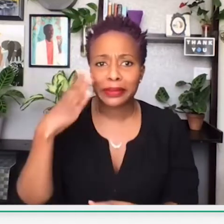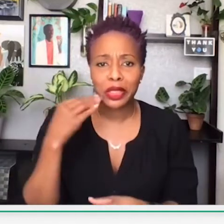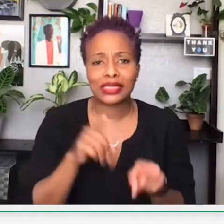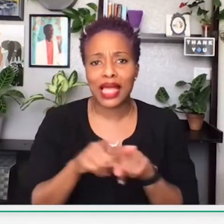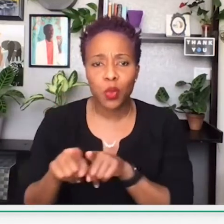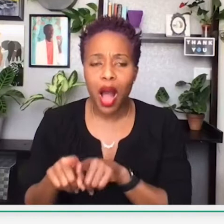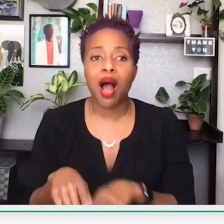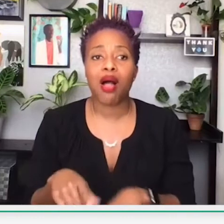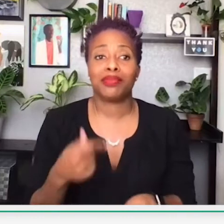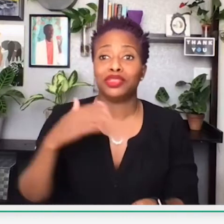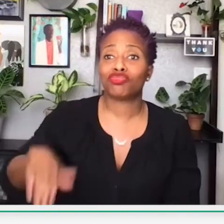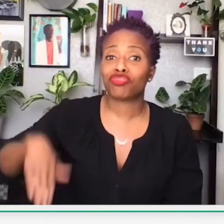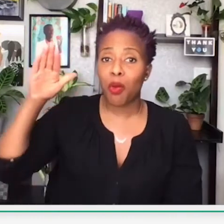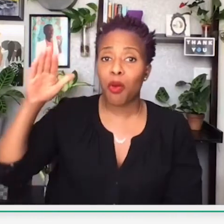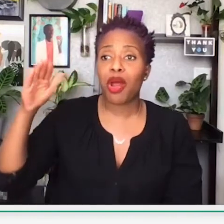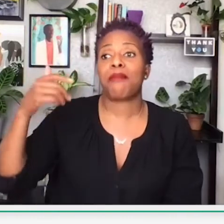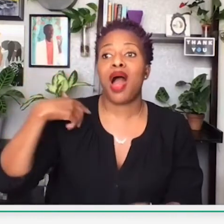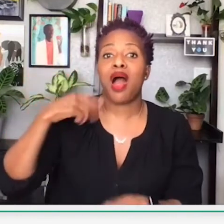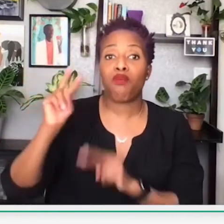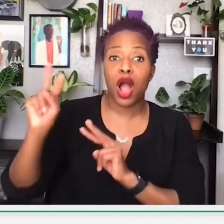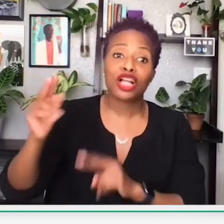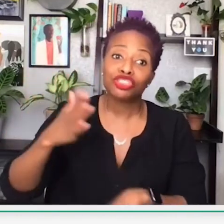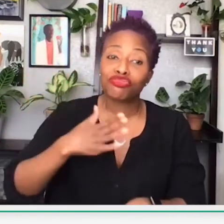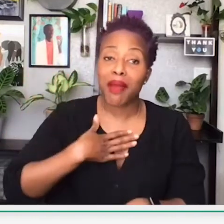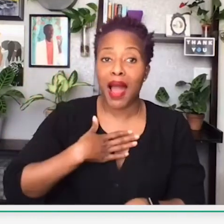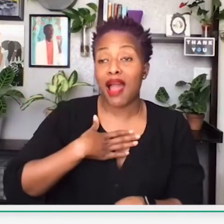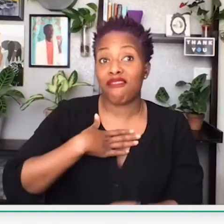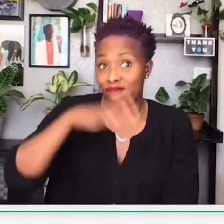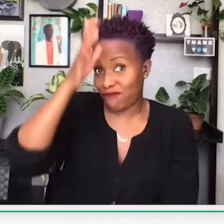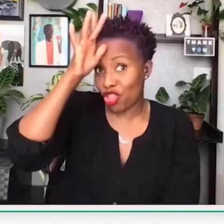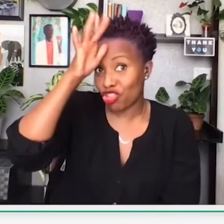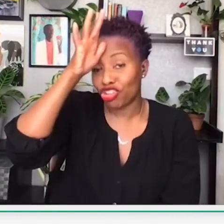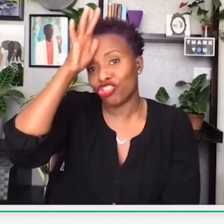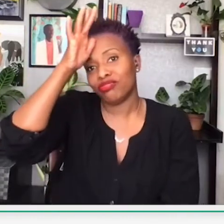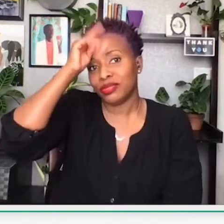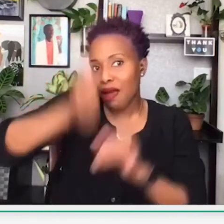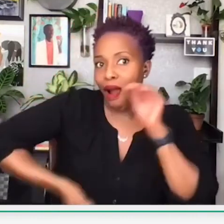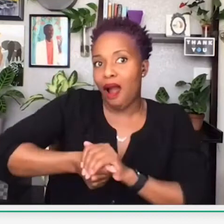One second. Growing up, I watched my father